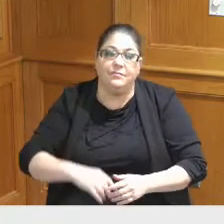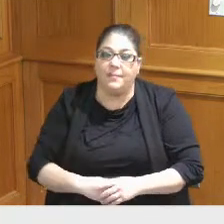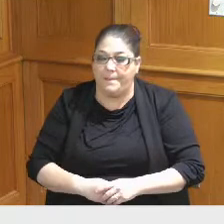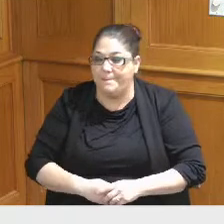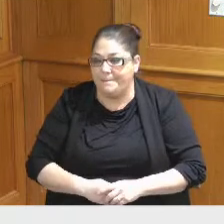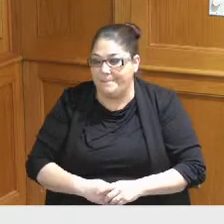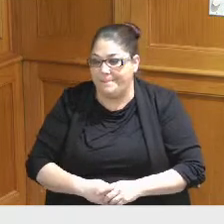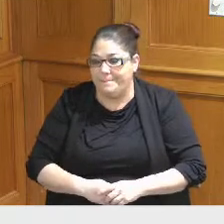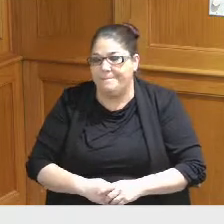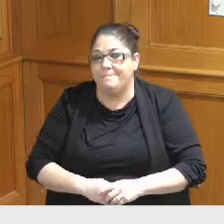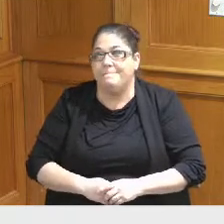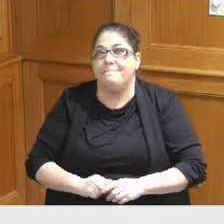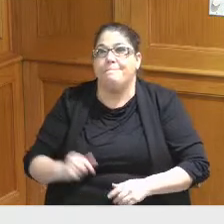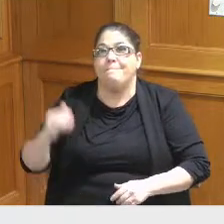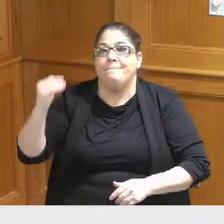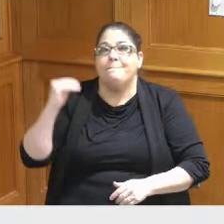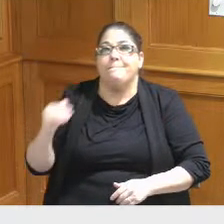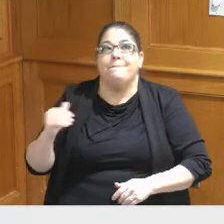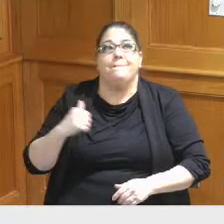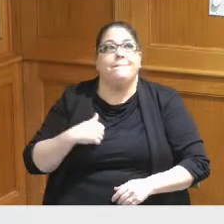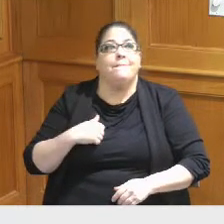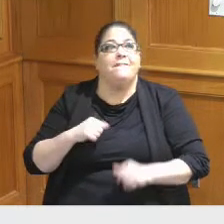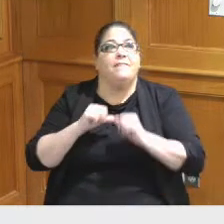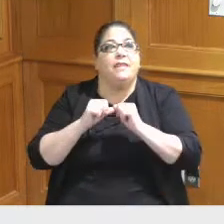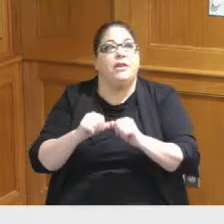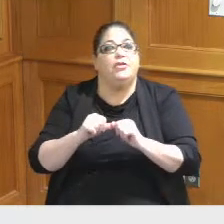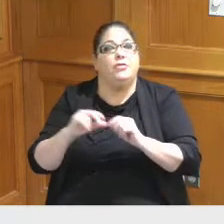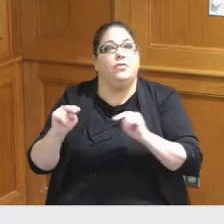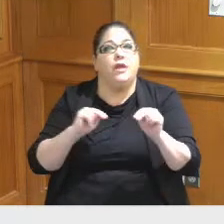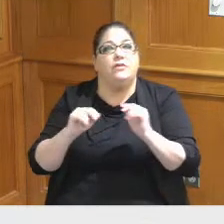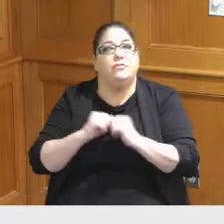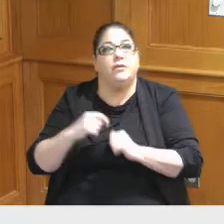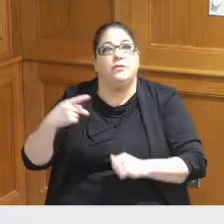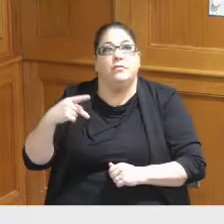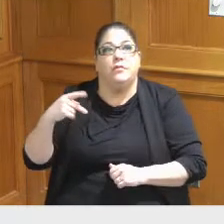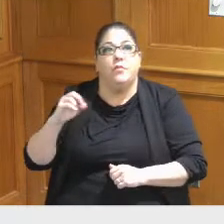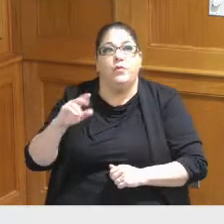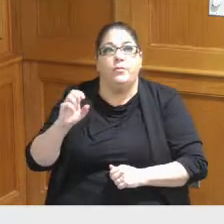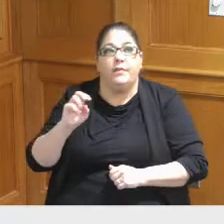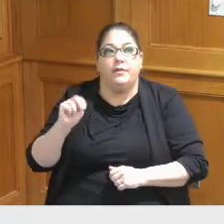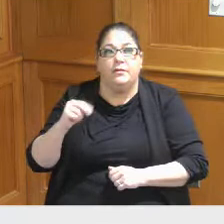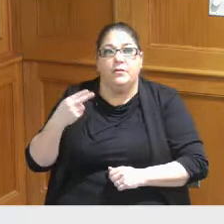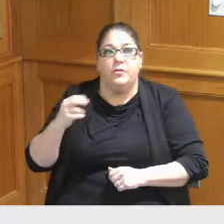so next steps continued negotiation with Portman Holdings on the hotel and continued exploration